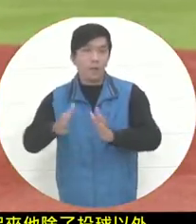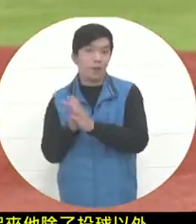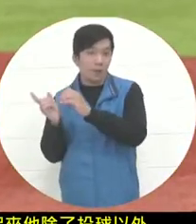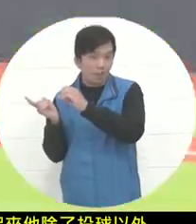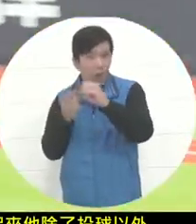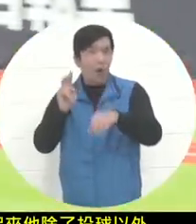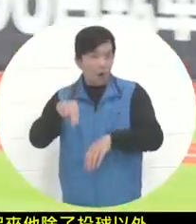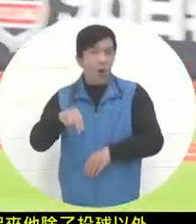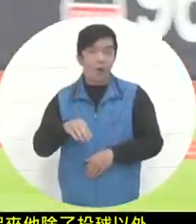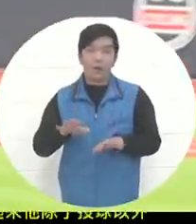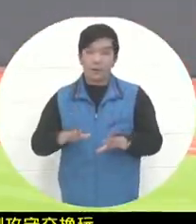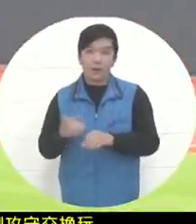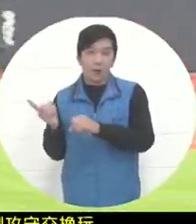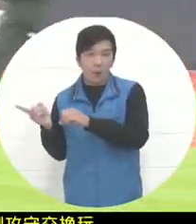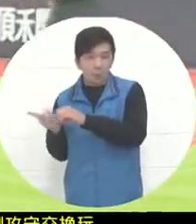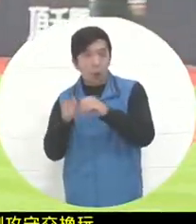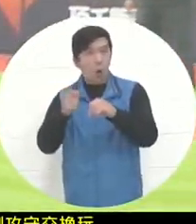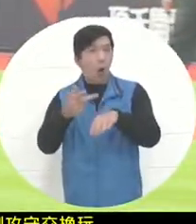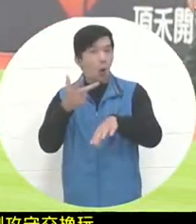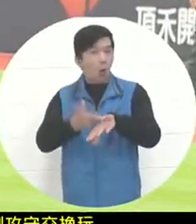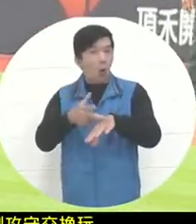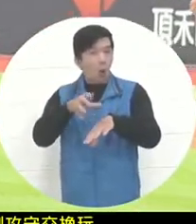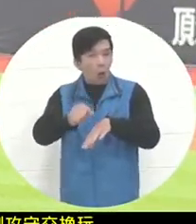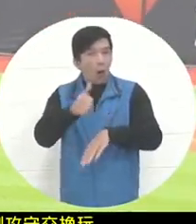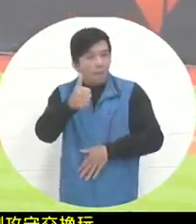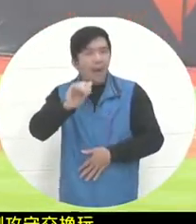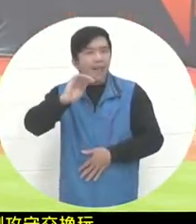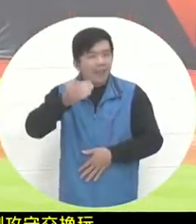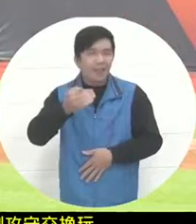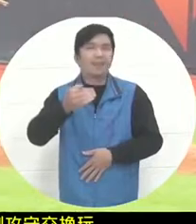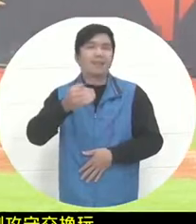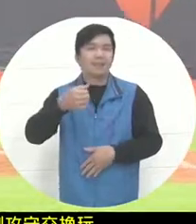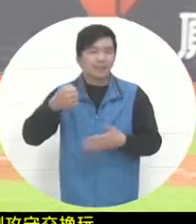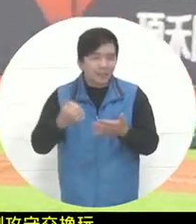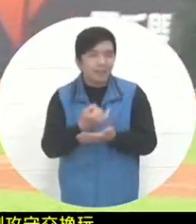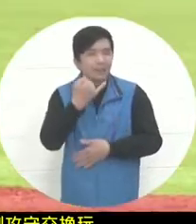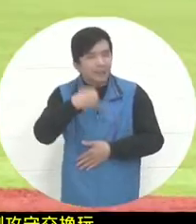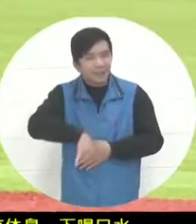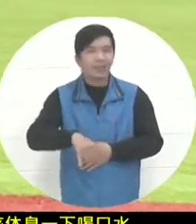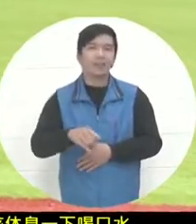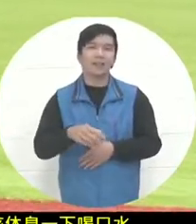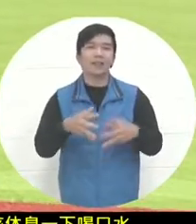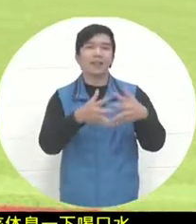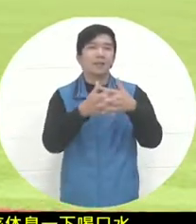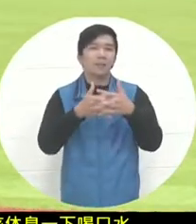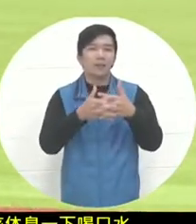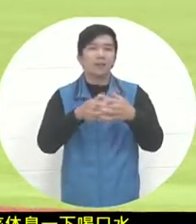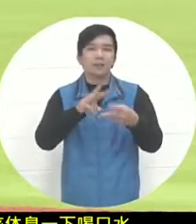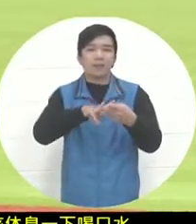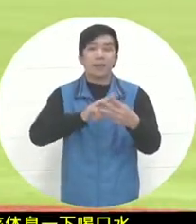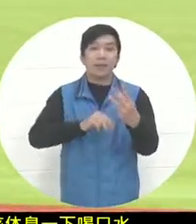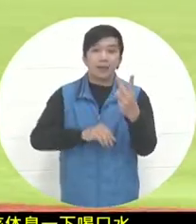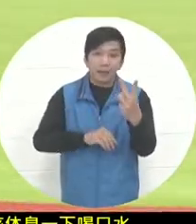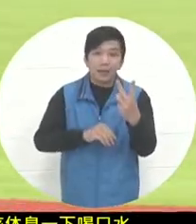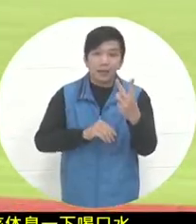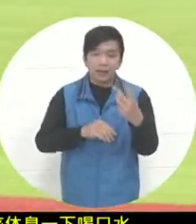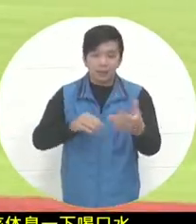I hit a thief ball, which was actually not bad. Unfortunately, the second baseman of the American team ended up blocking him by throwing himself on the ground and